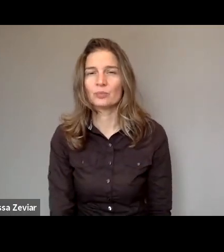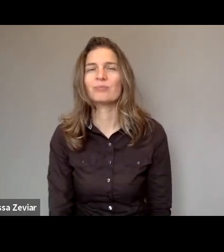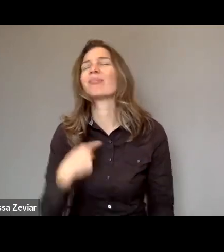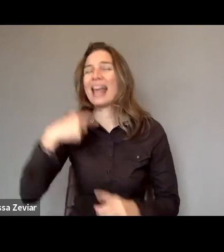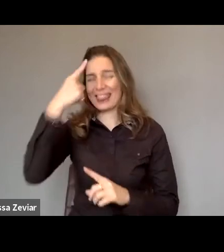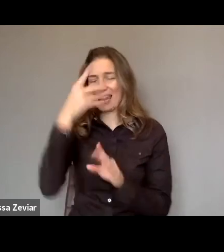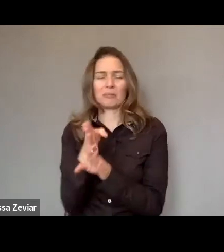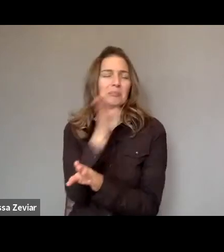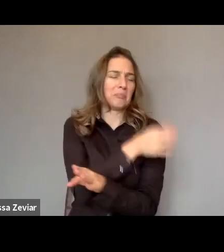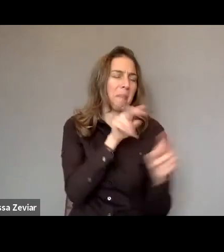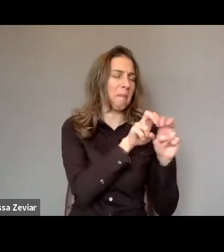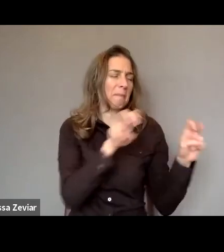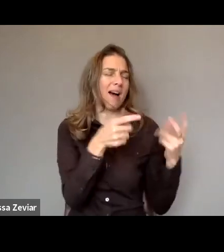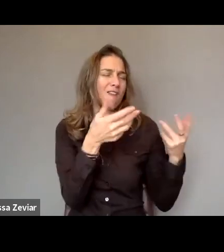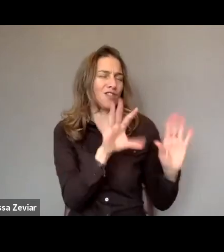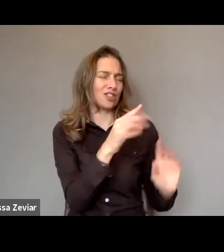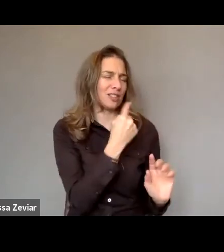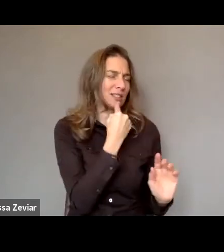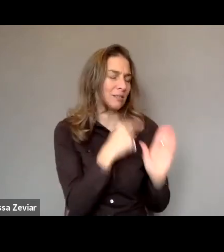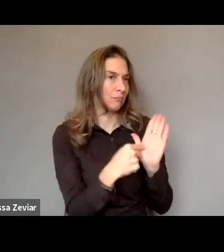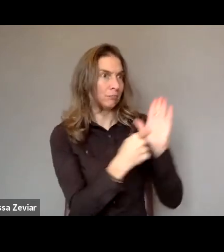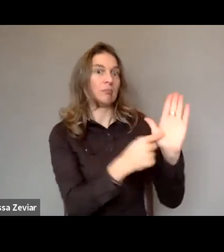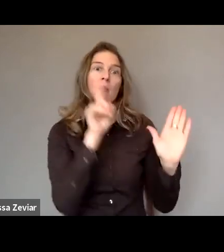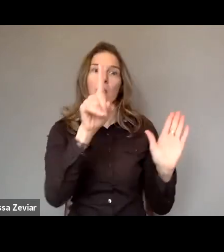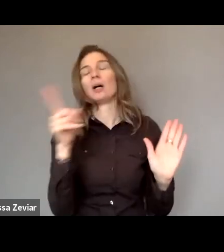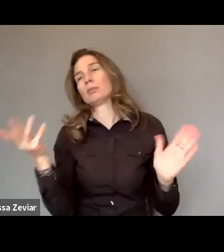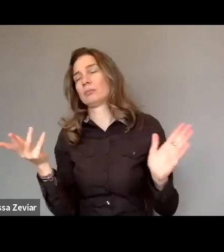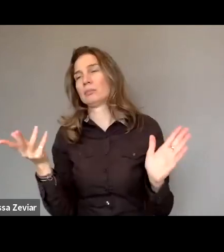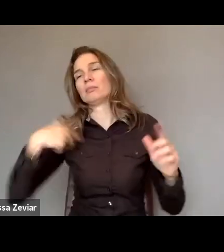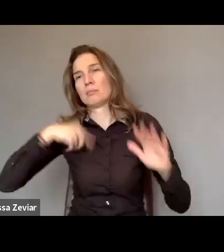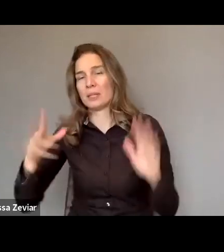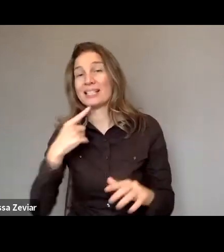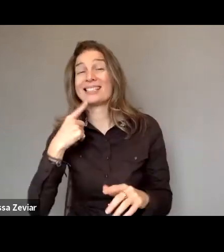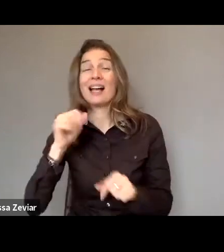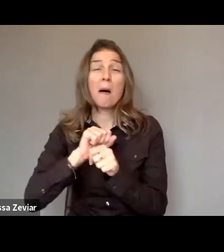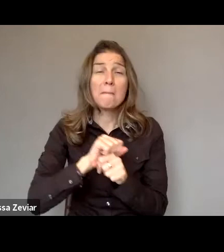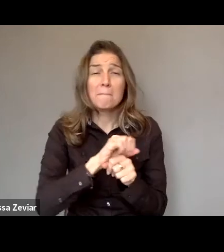but it was clear that the pandemic had a gendered dimension